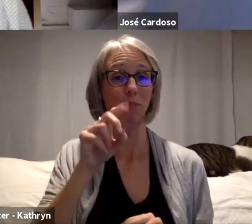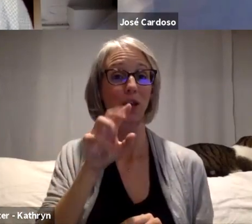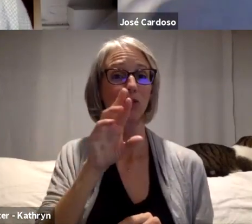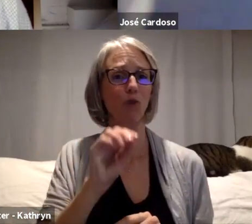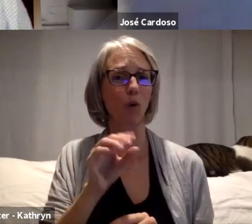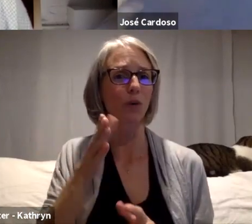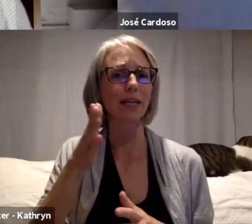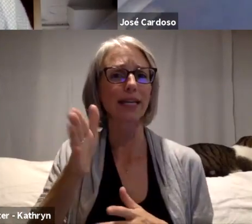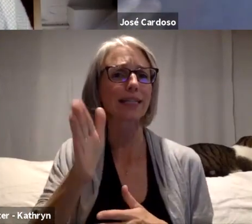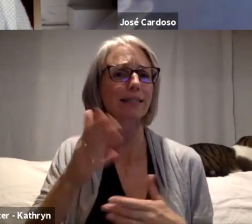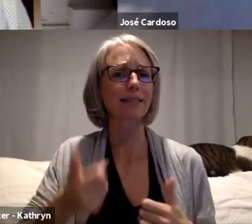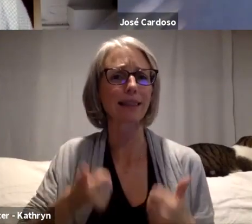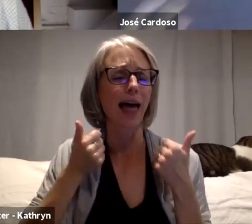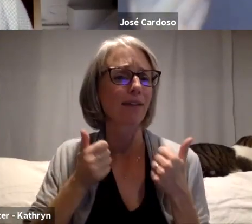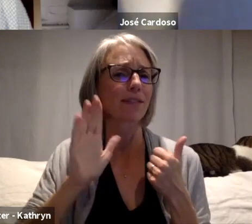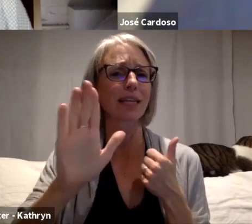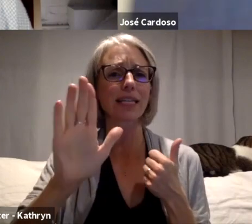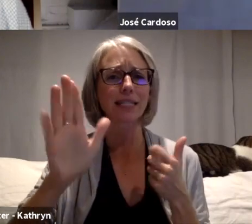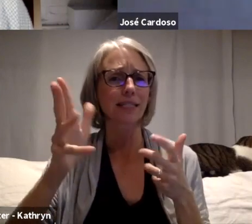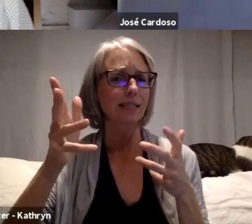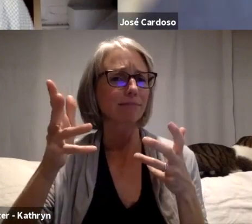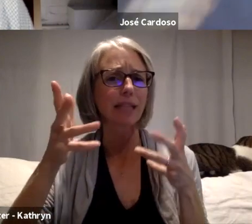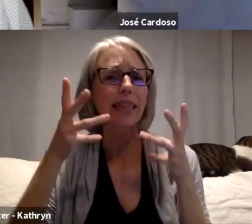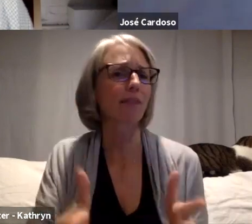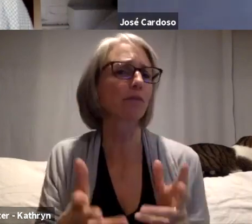because my intention was people in cinema